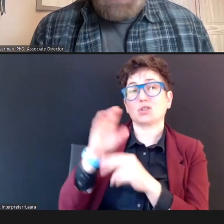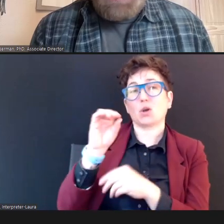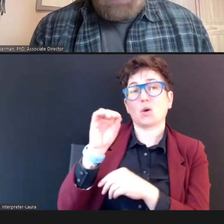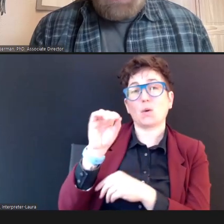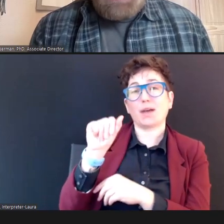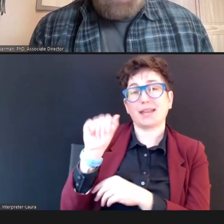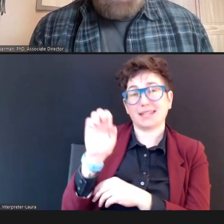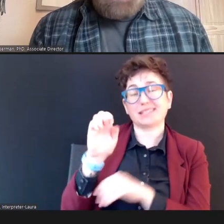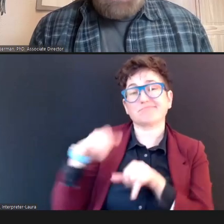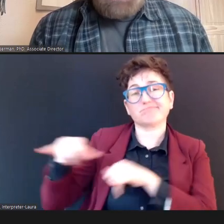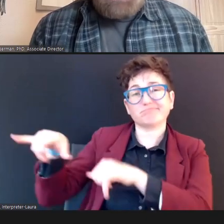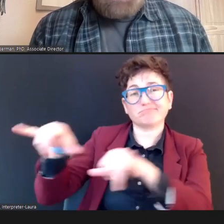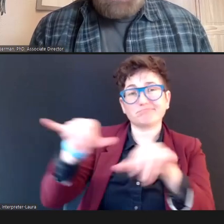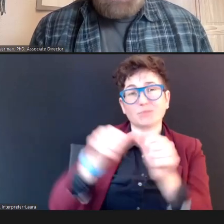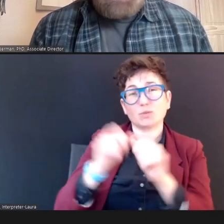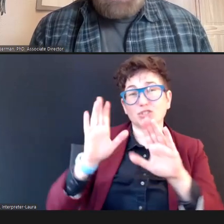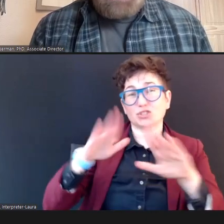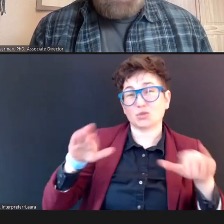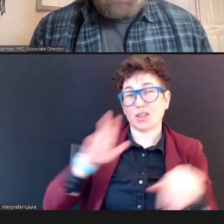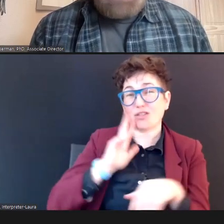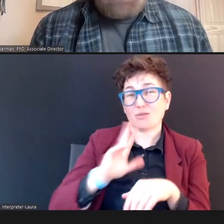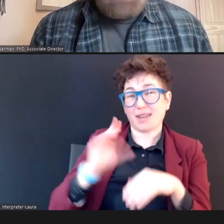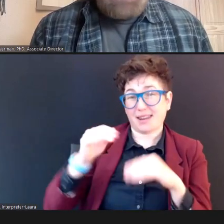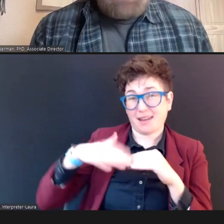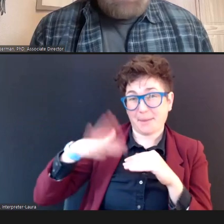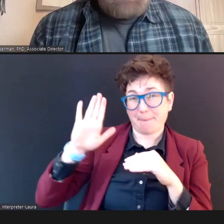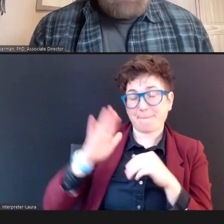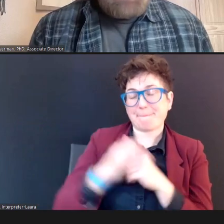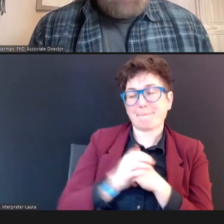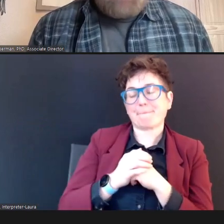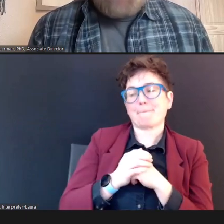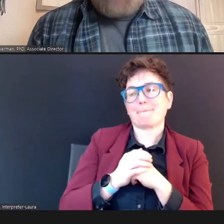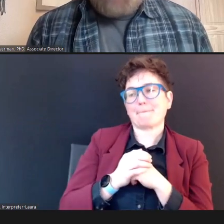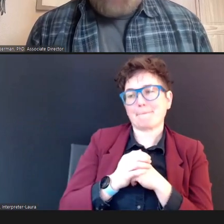older. For several reasons, it's quicker than PureTone screening, both to